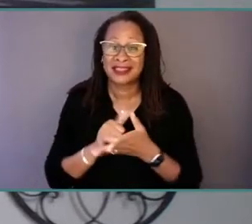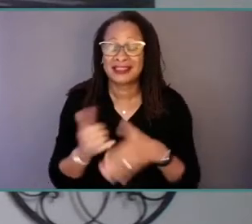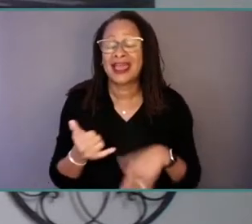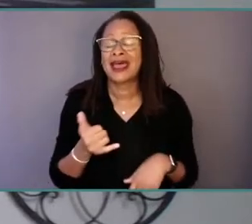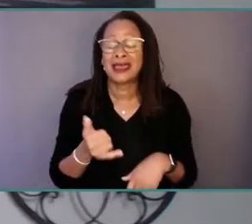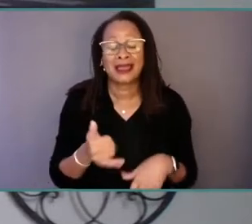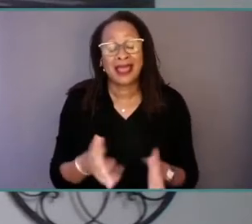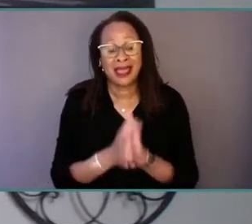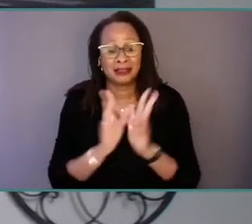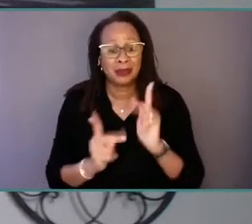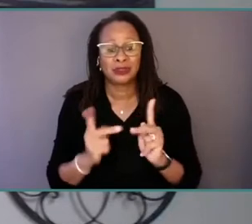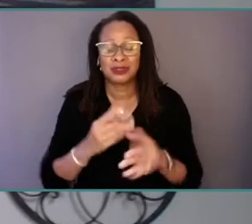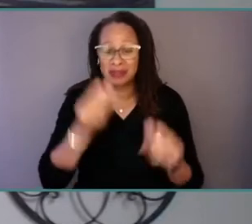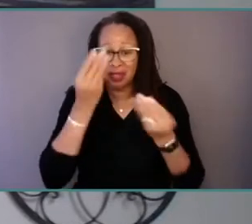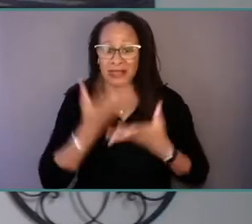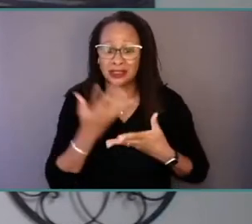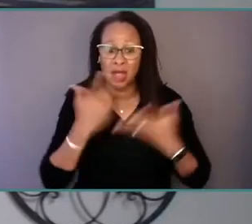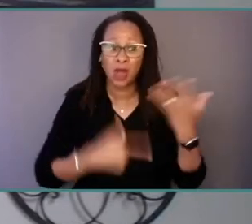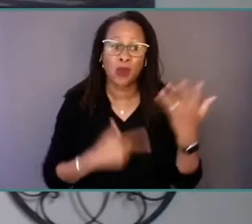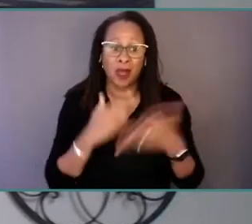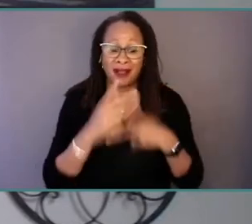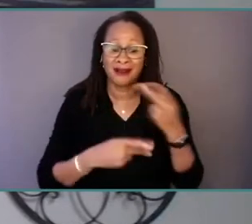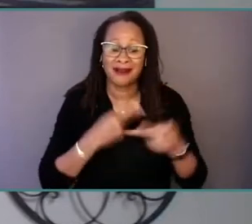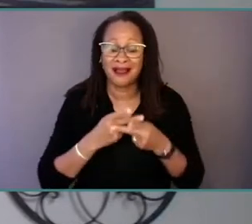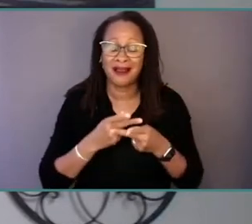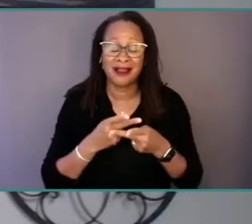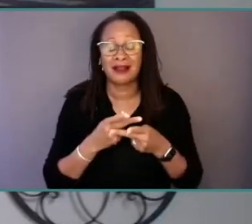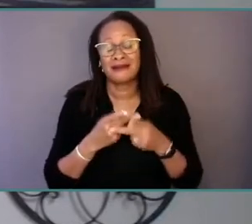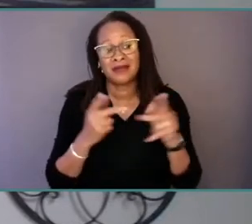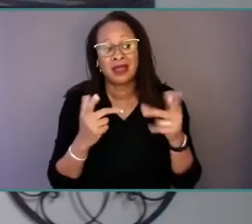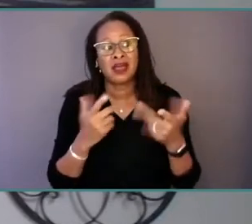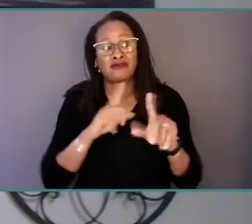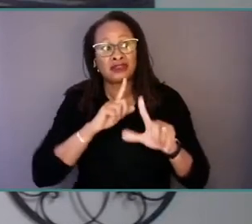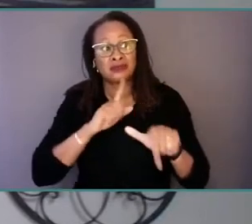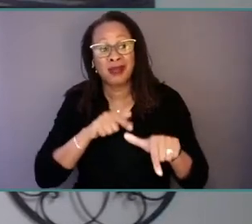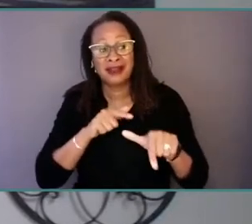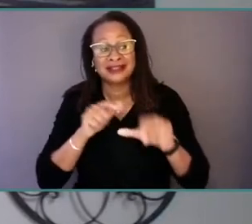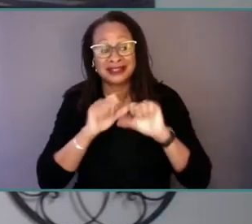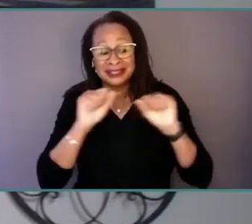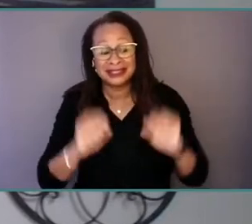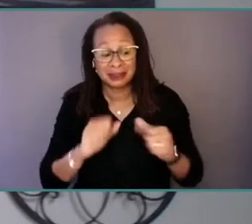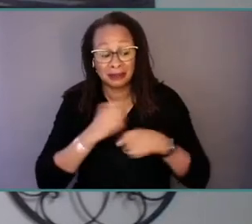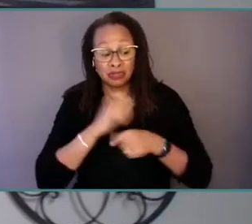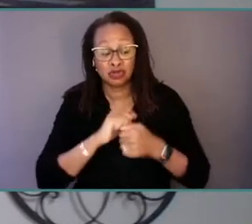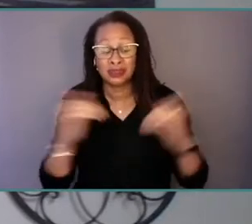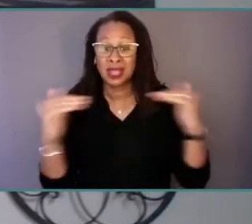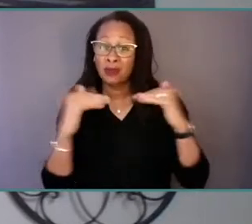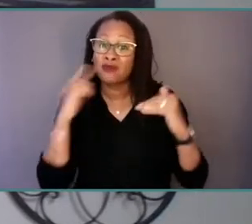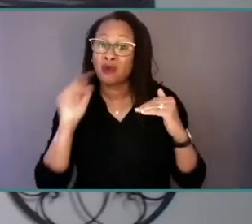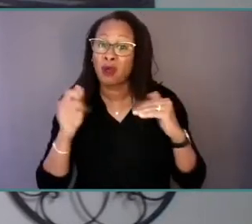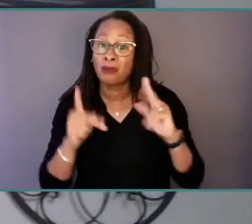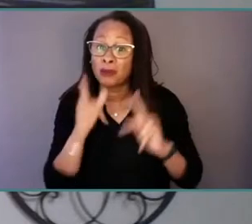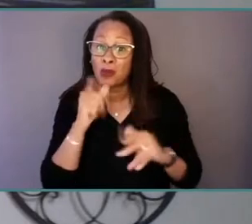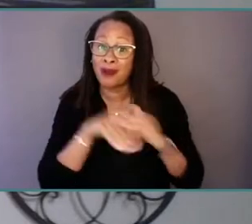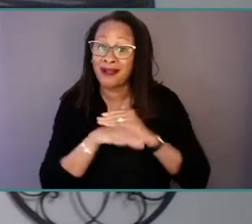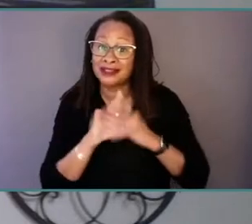of an emergency response system would ensure that it is equitable. What this process also did for us was ensure that we could identify